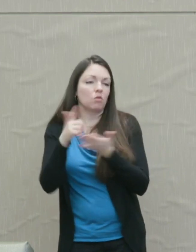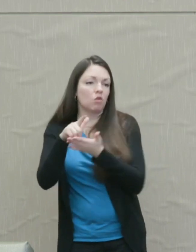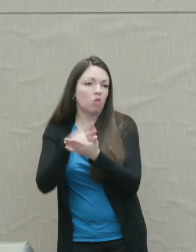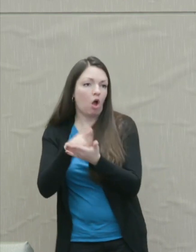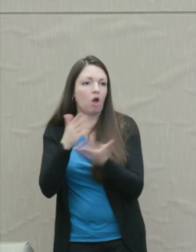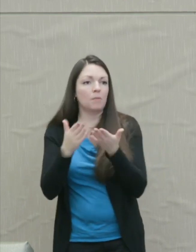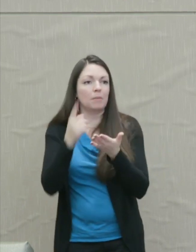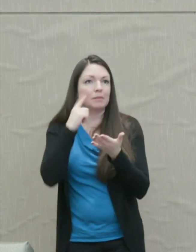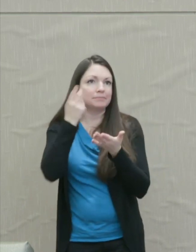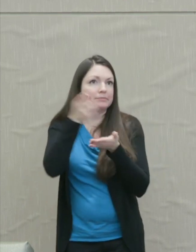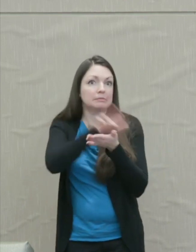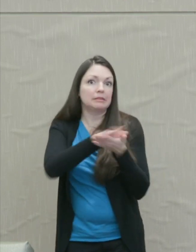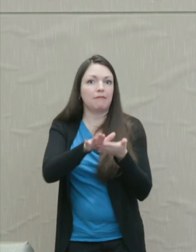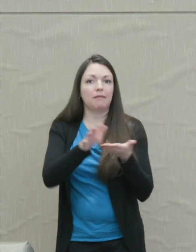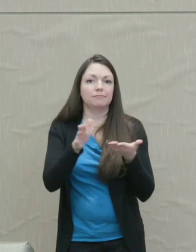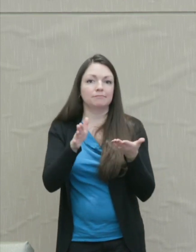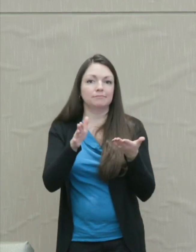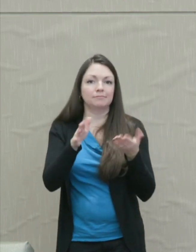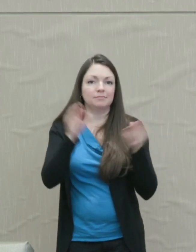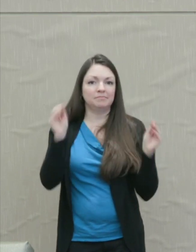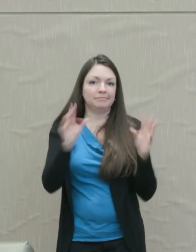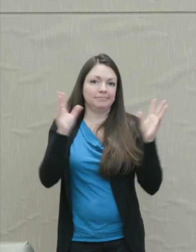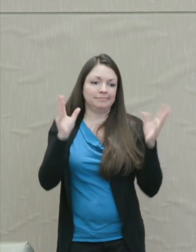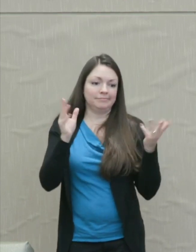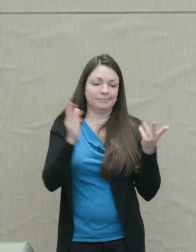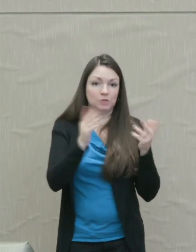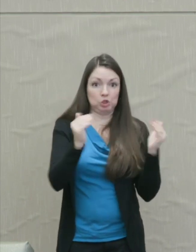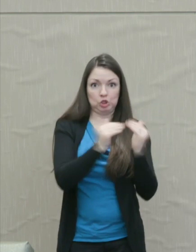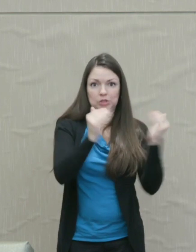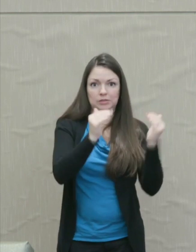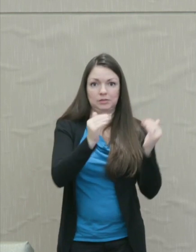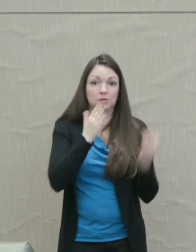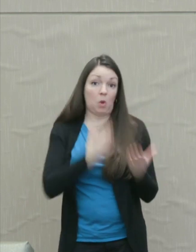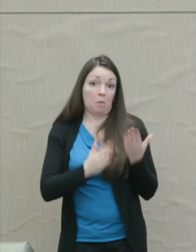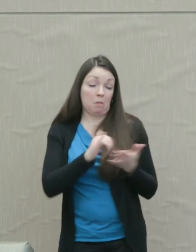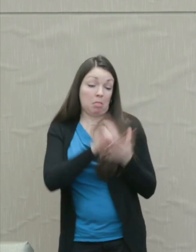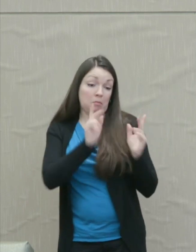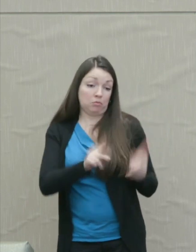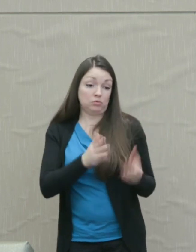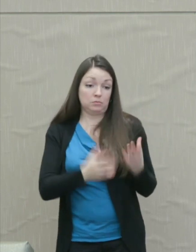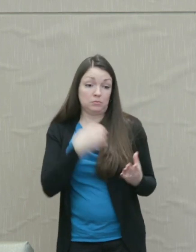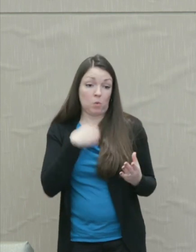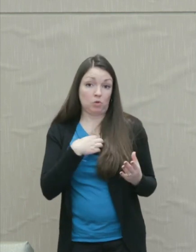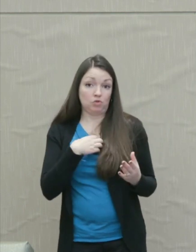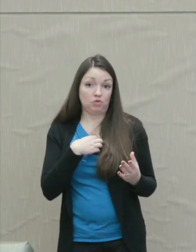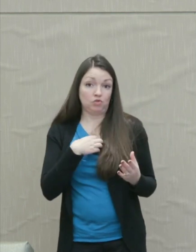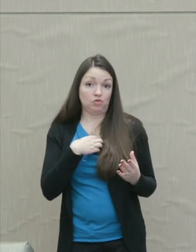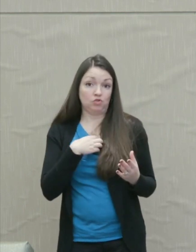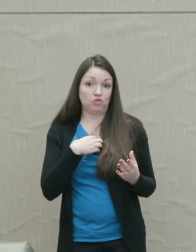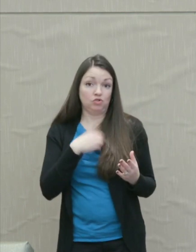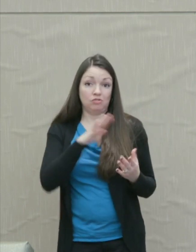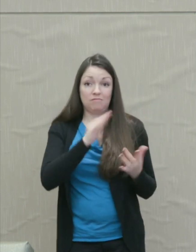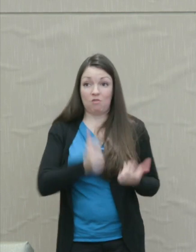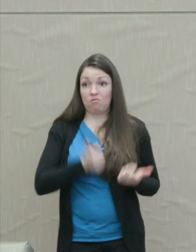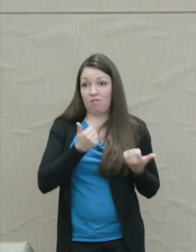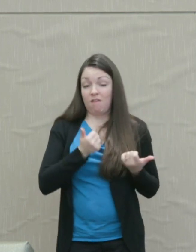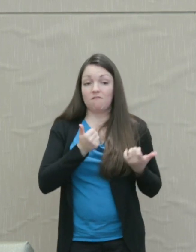Or maybe even more subtly a person may simply wish the wrongdoer's life to go very badly